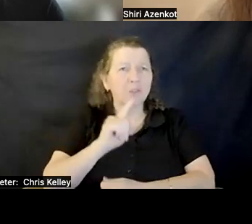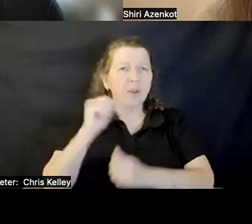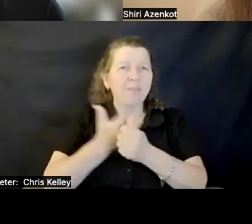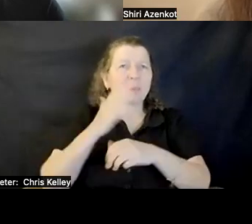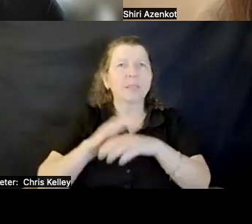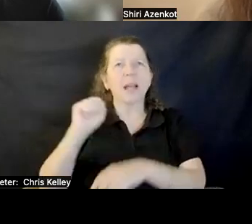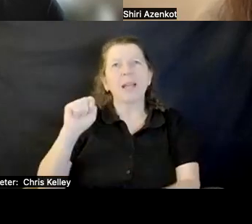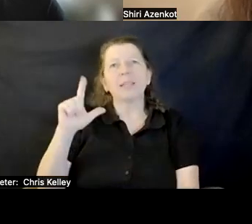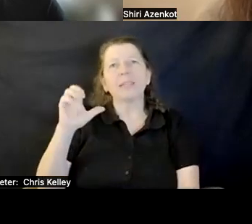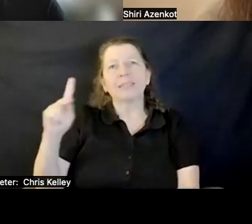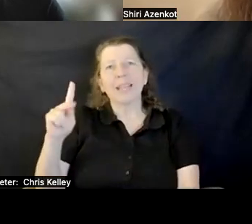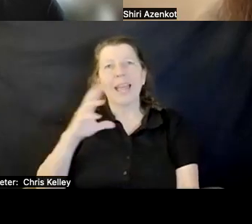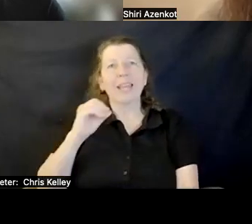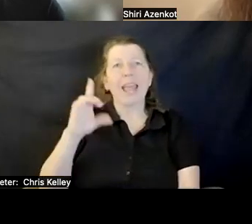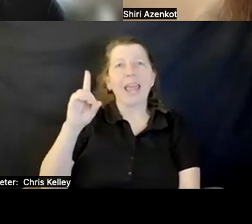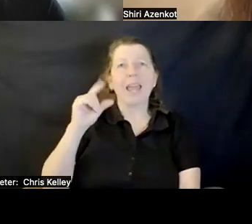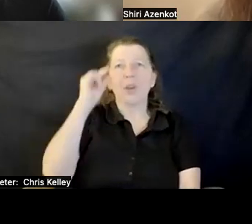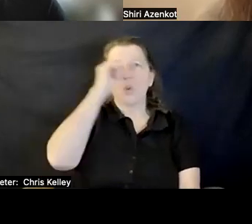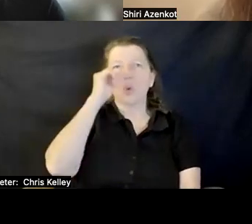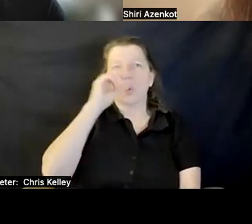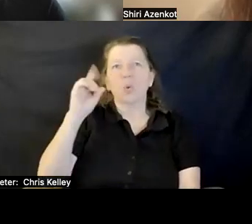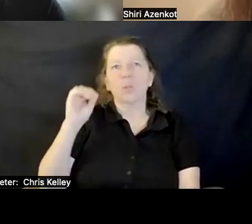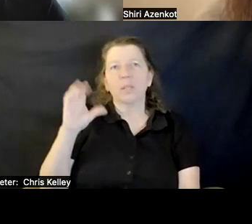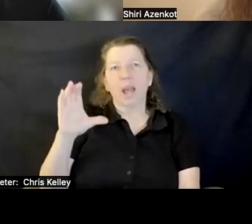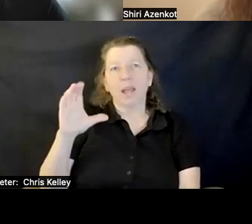the Google doc. We could get everyone's names.